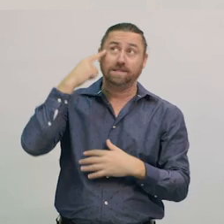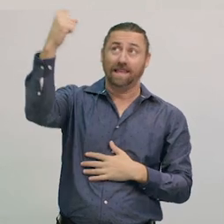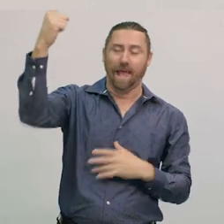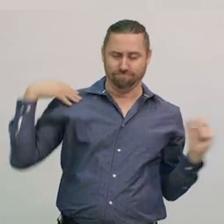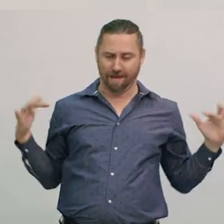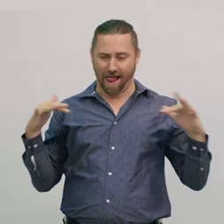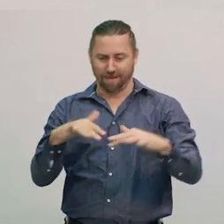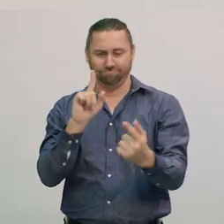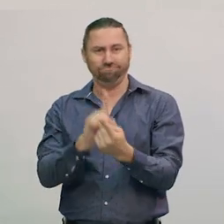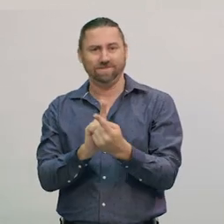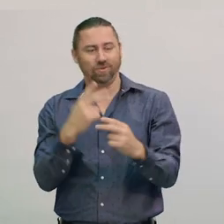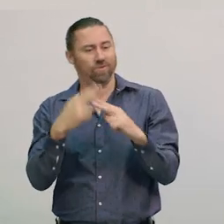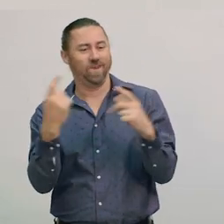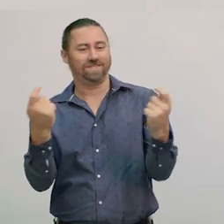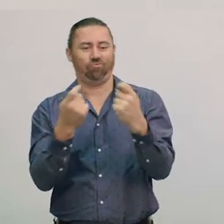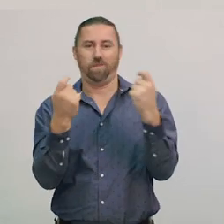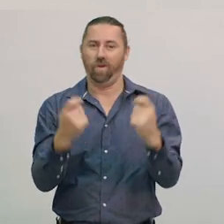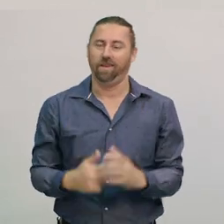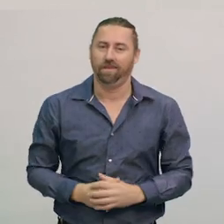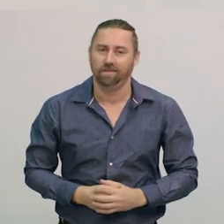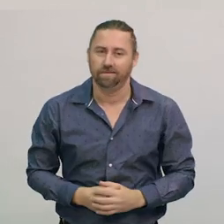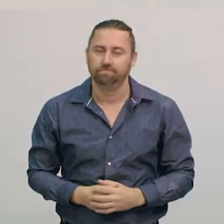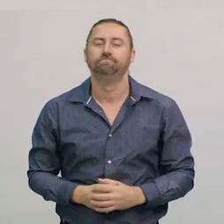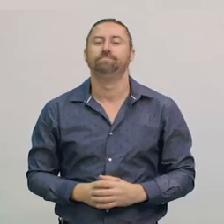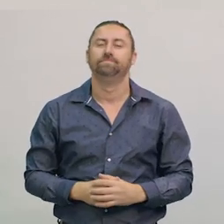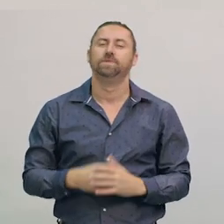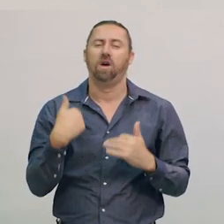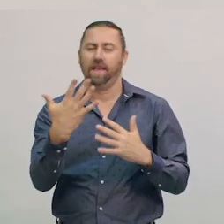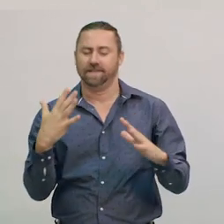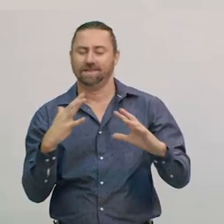Okay, let's recap what we've learnt today.